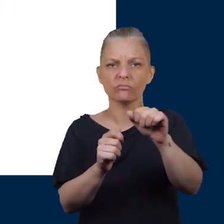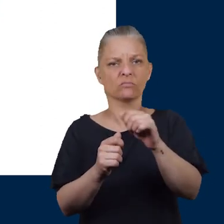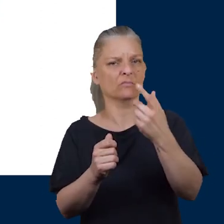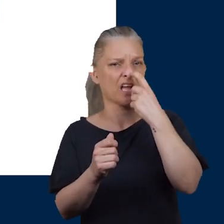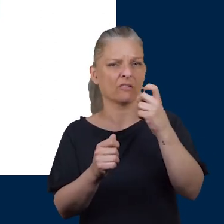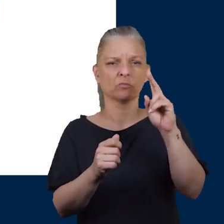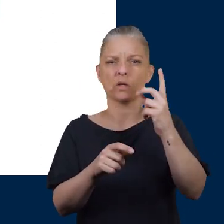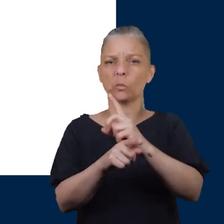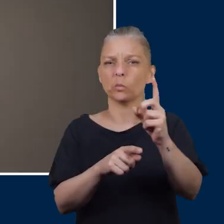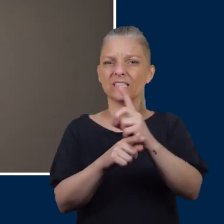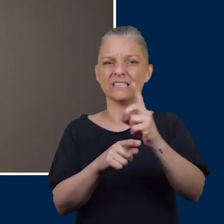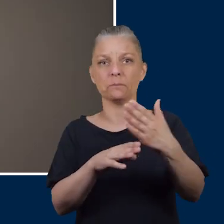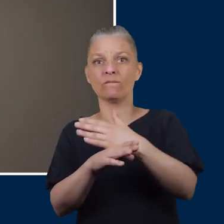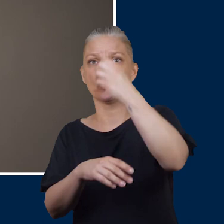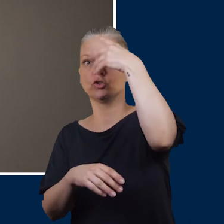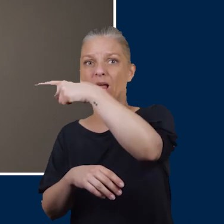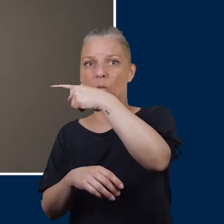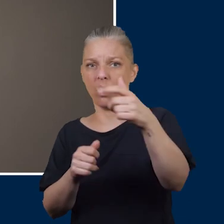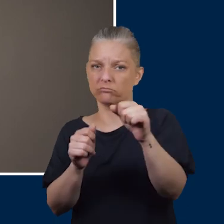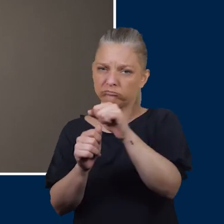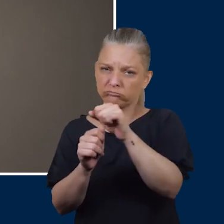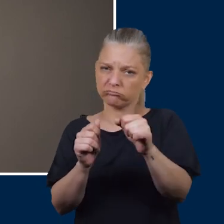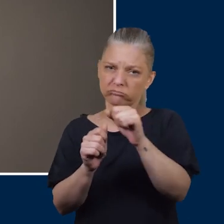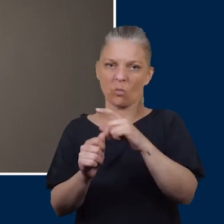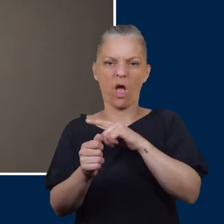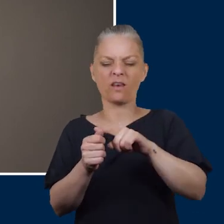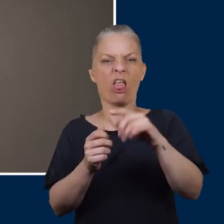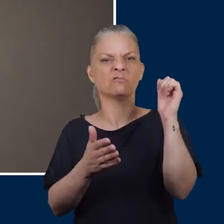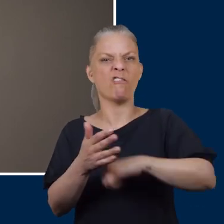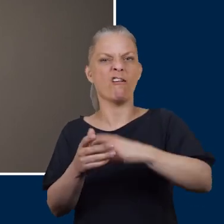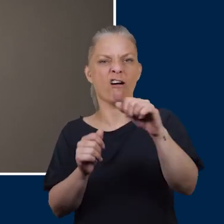You should file your nails twice weekly before showering as the nail is harder and this will